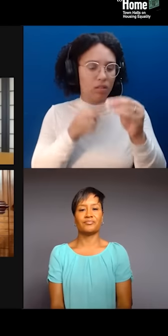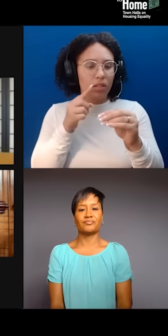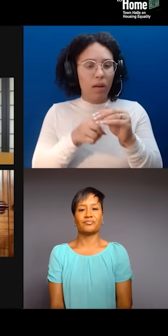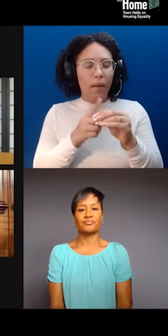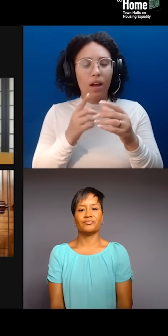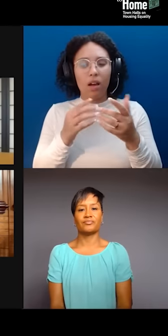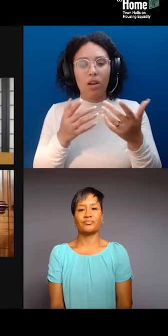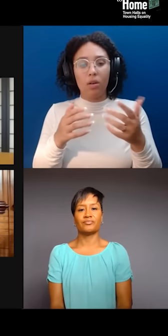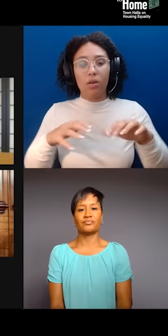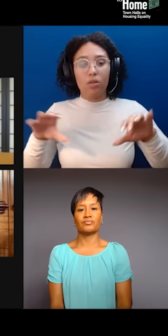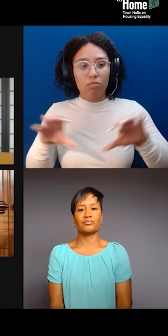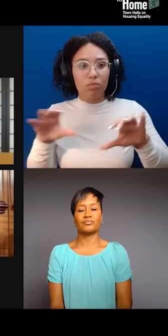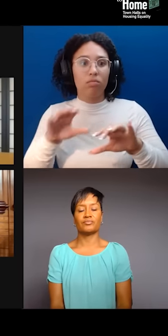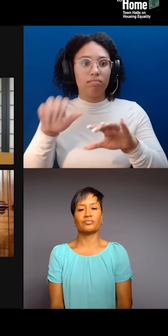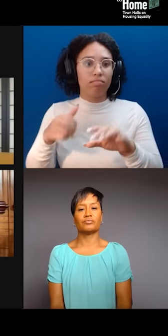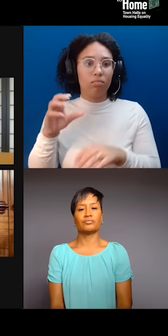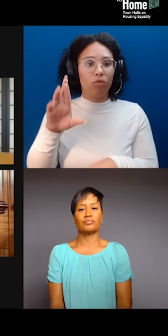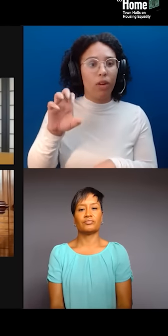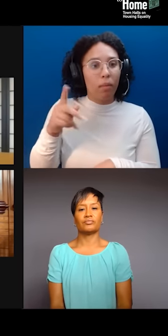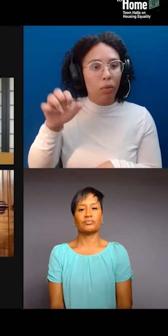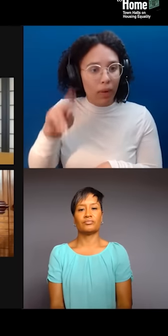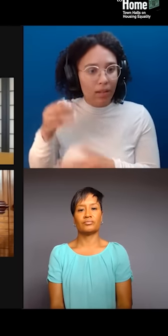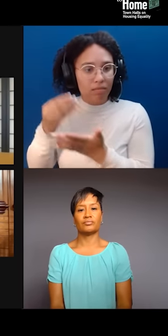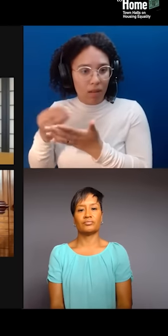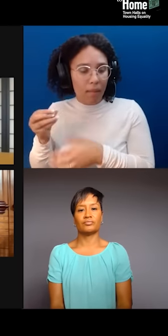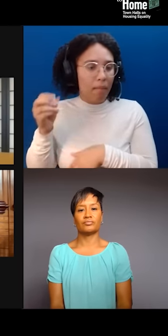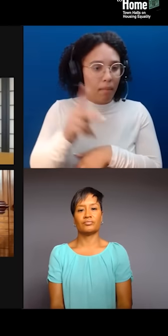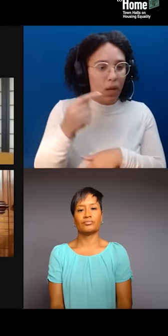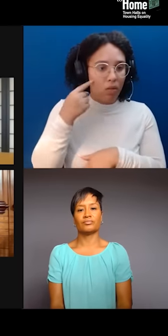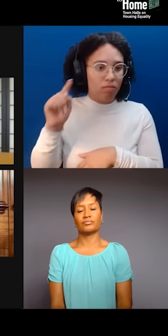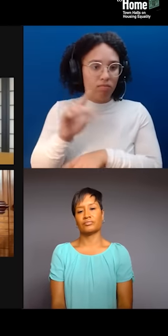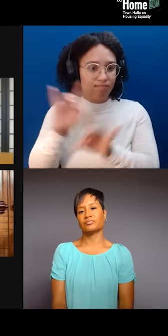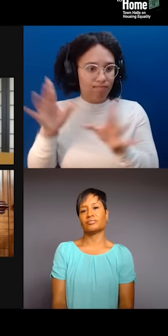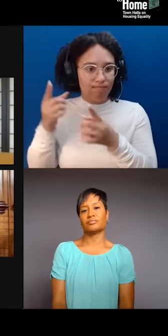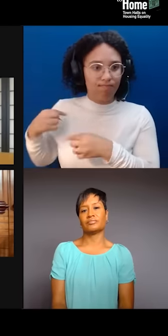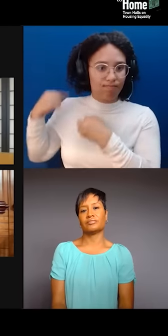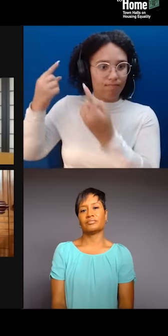Najmah, any thoughts there? I mean, I guess, reparations,